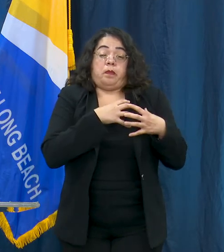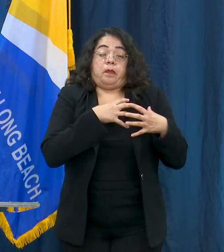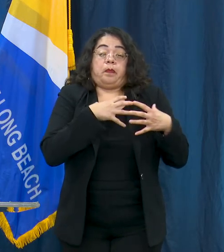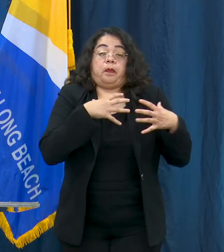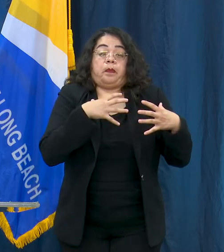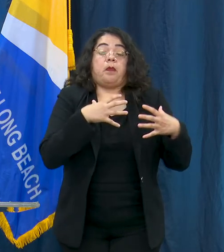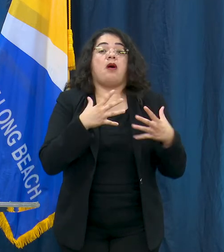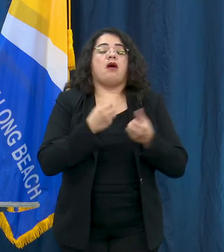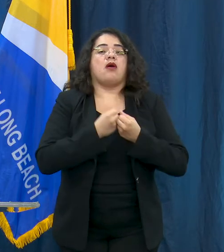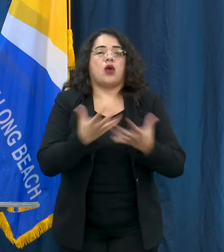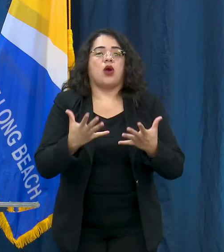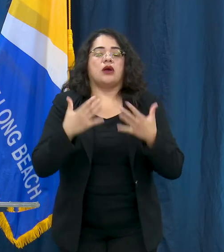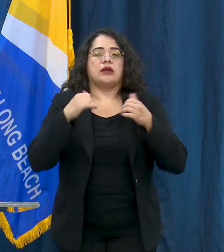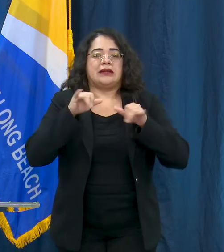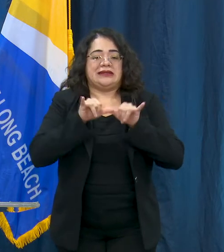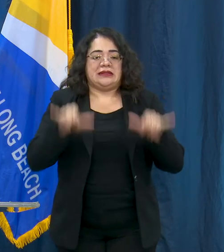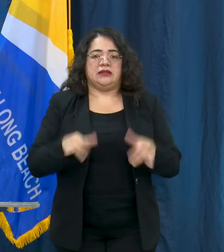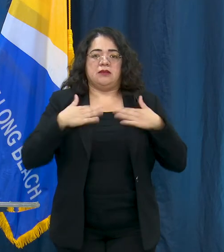condition that's been observed in children